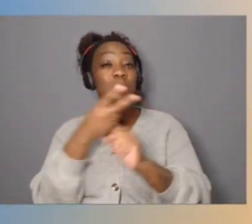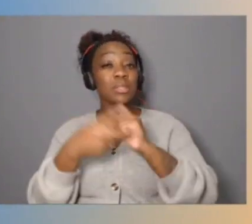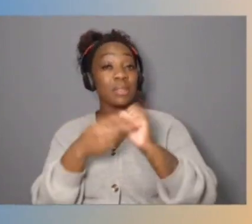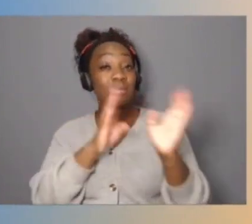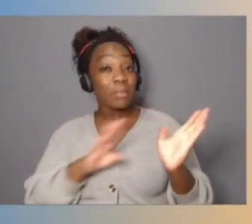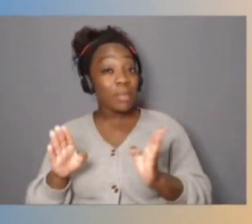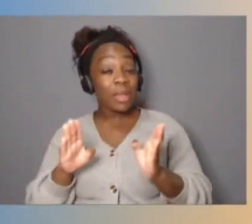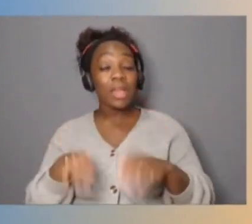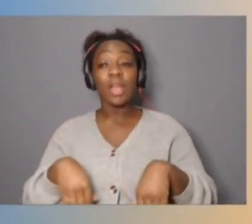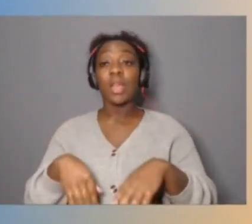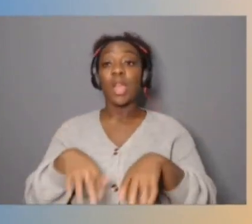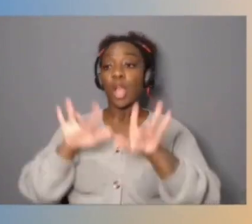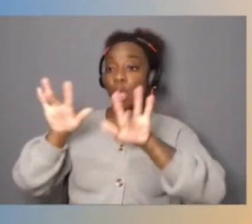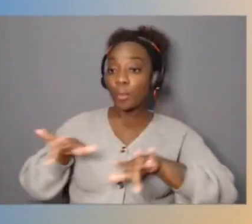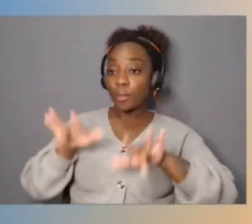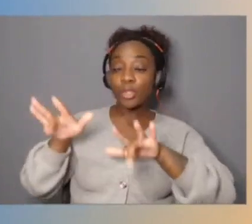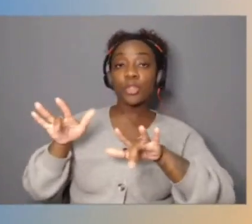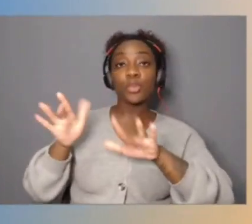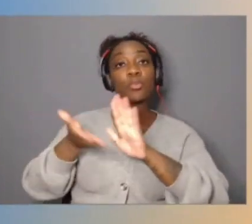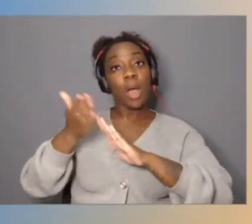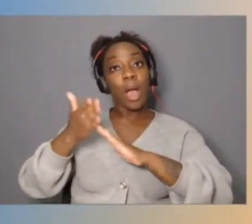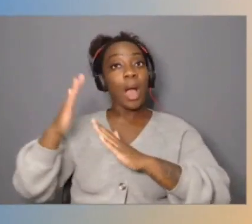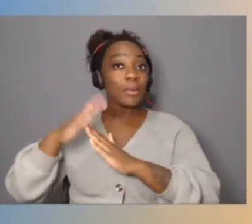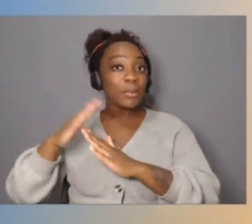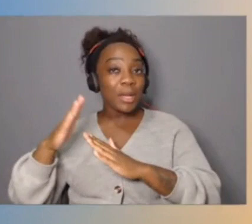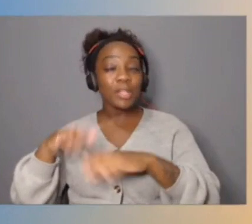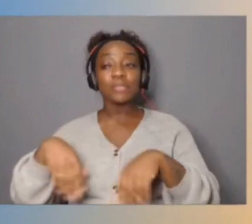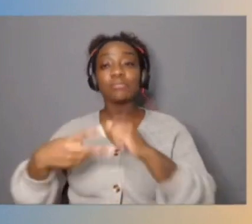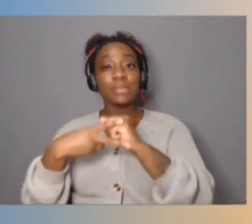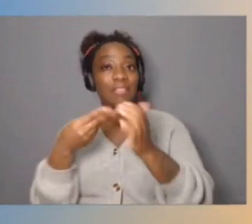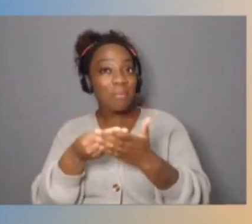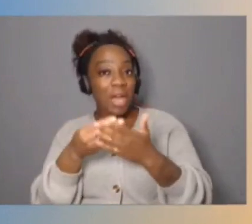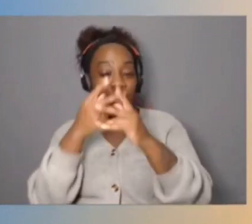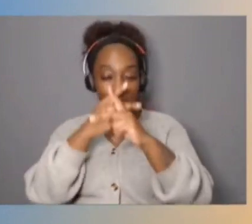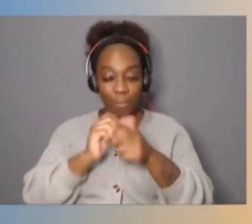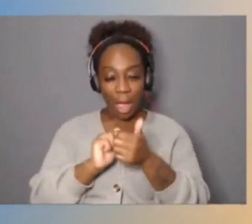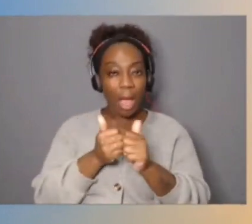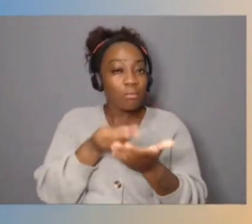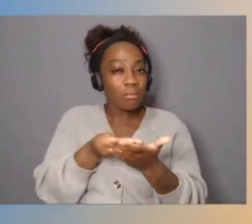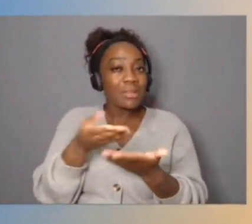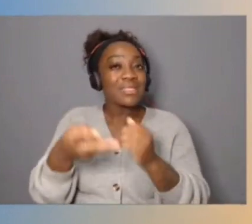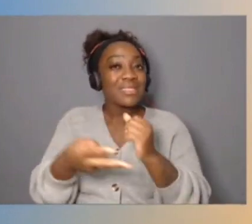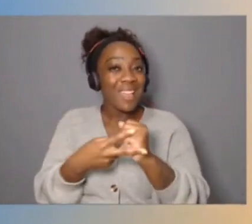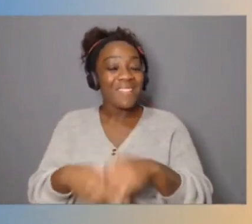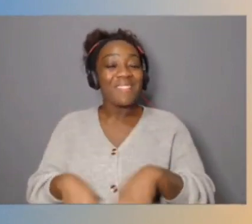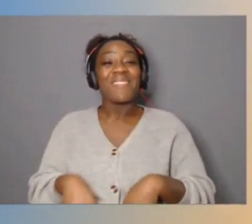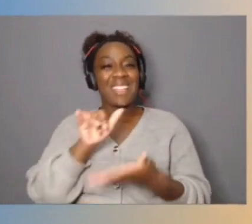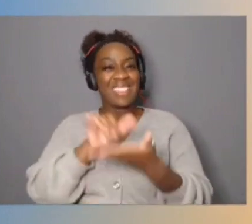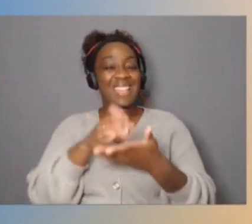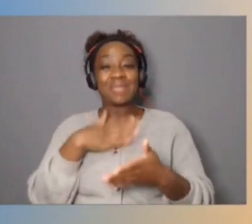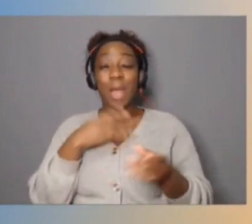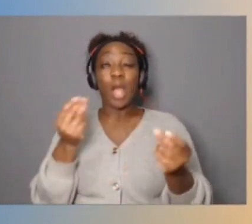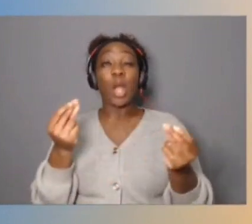to save money and to figure out more ways you can save money. That is my very, very quick 50,000 foot summary